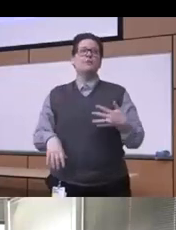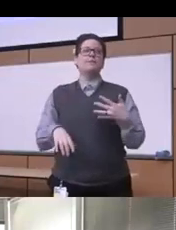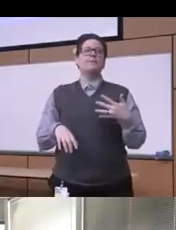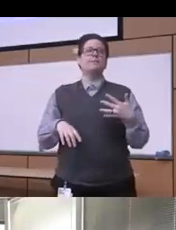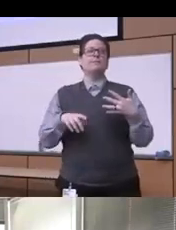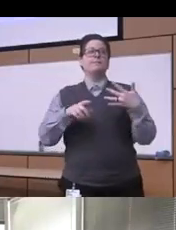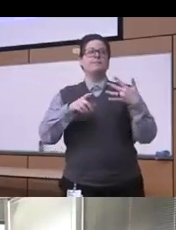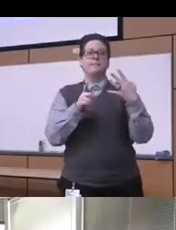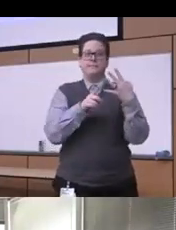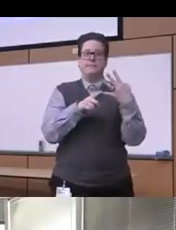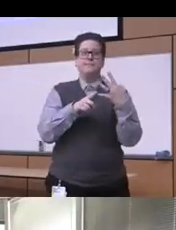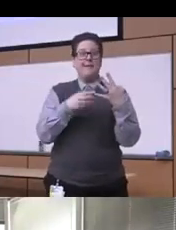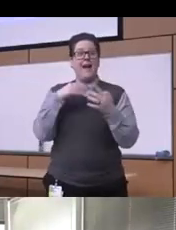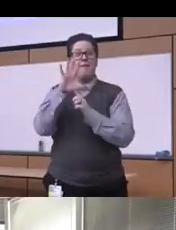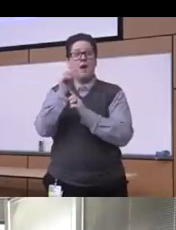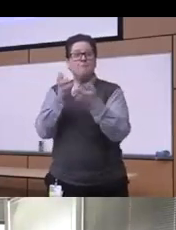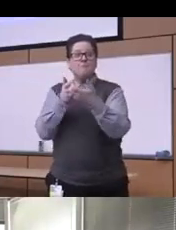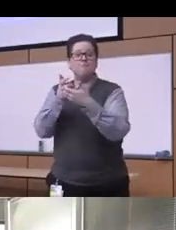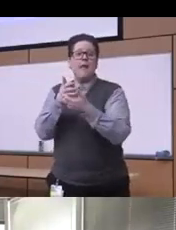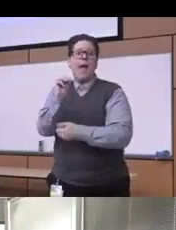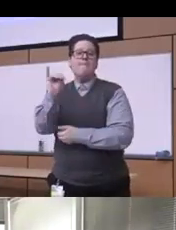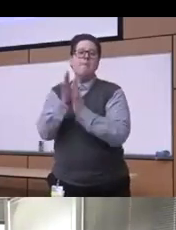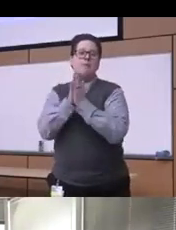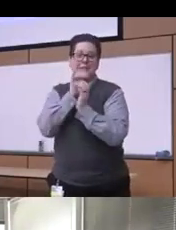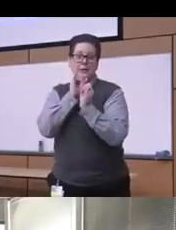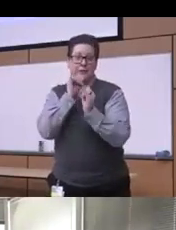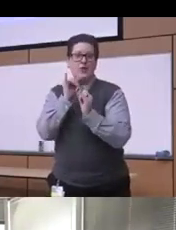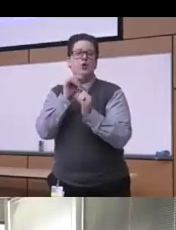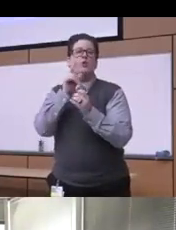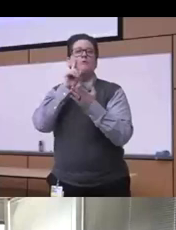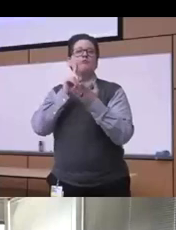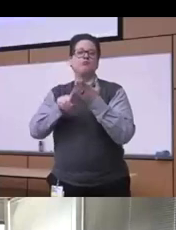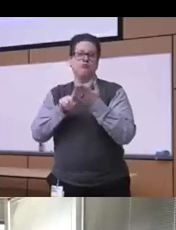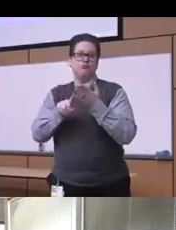also culturally adapted motivation to viewing that has been looked at in the also in terms of the